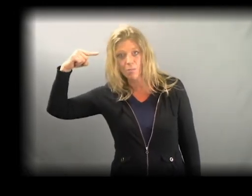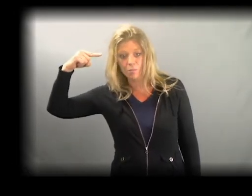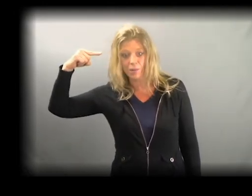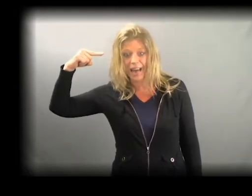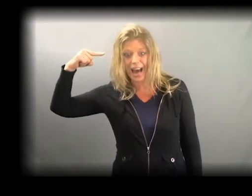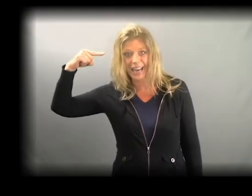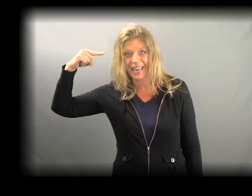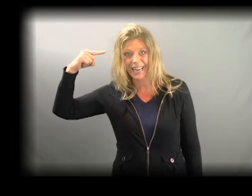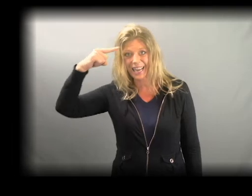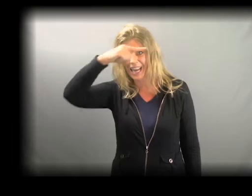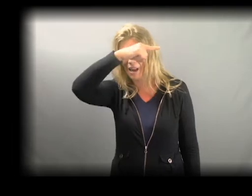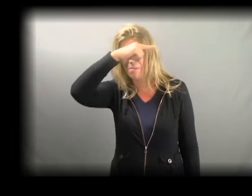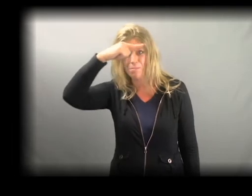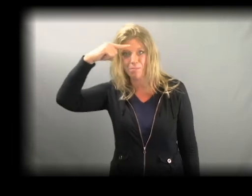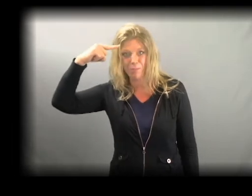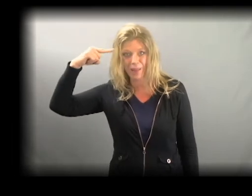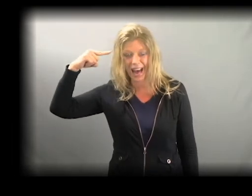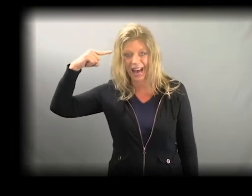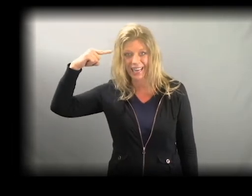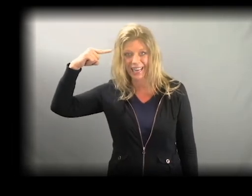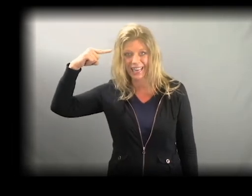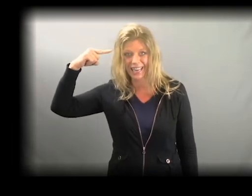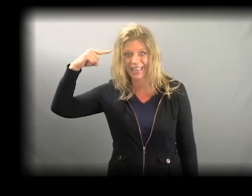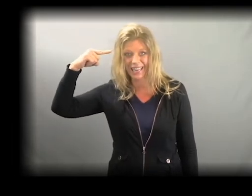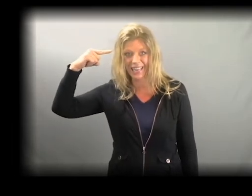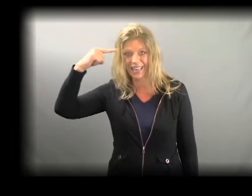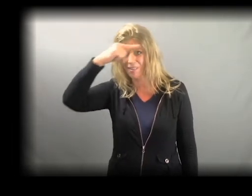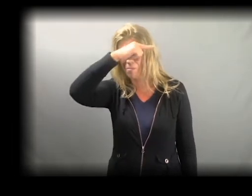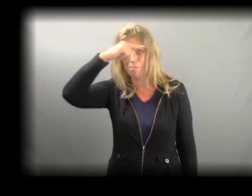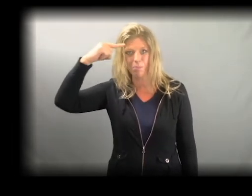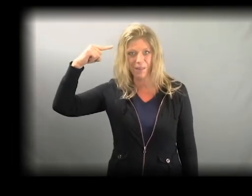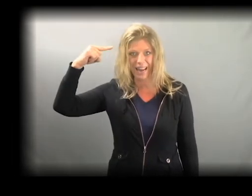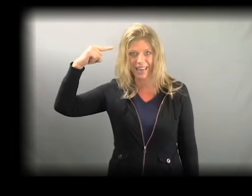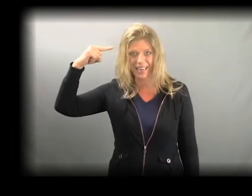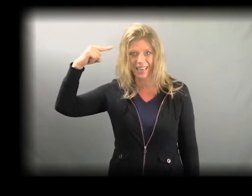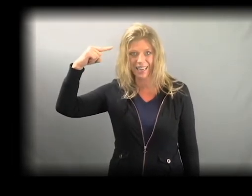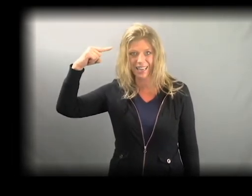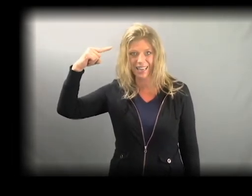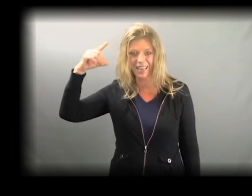BLACK